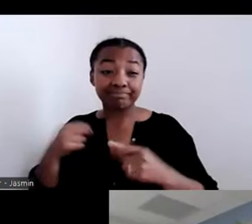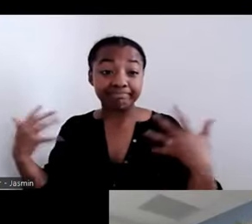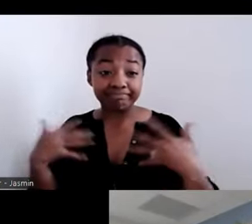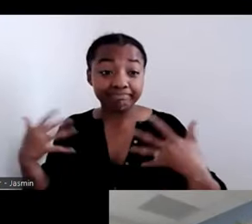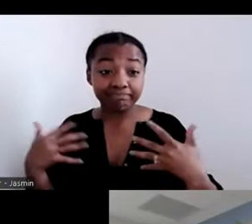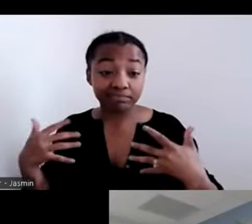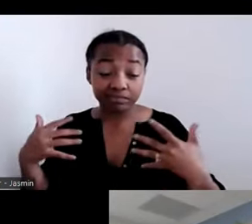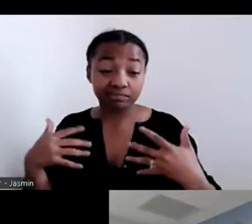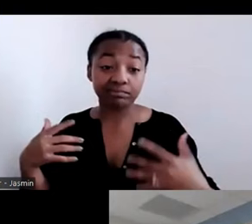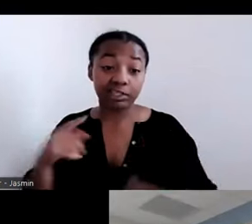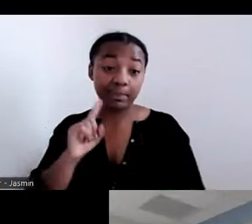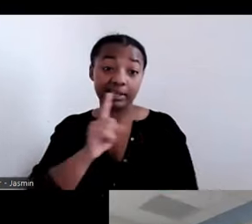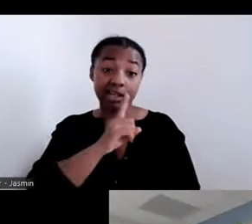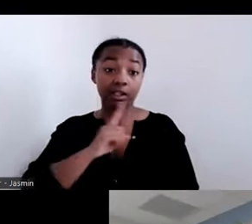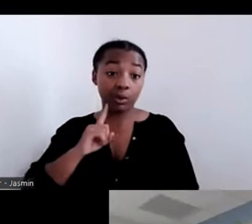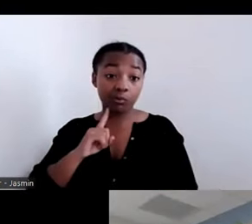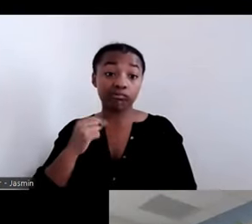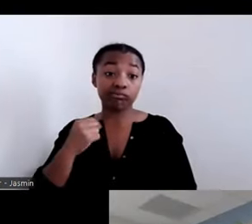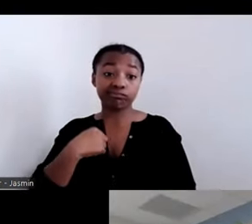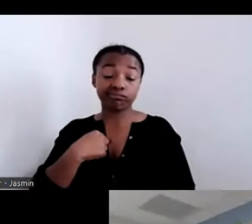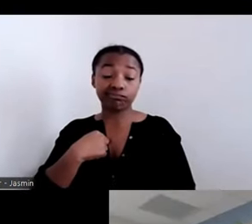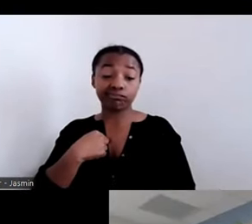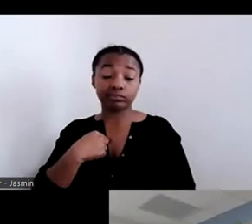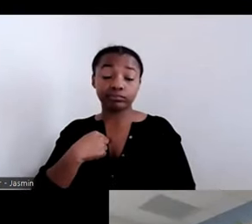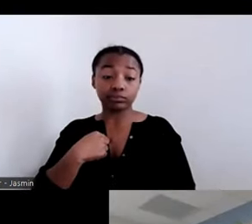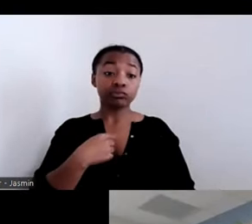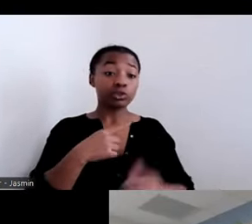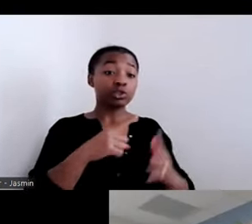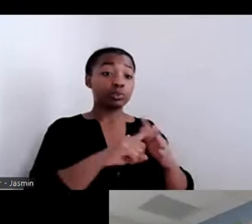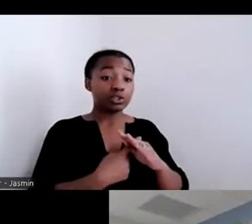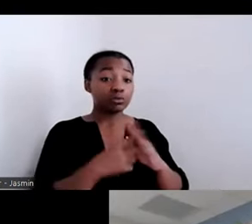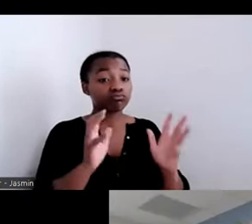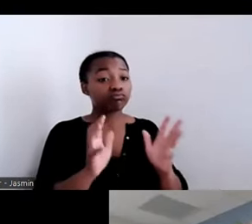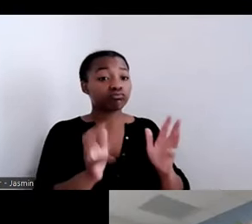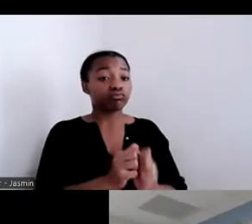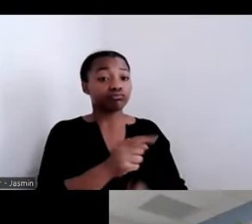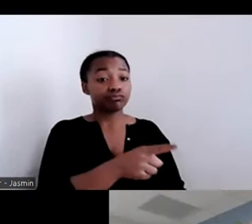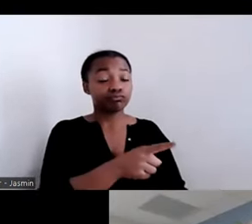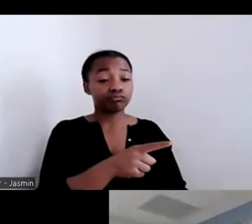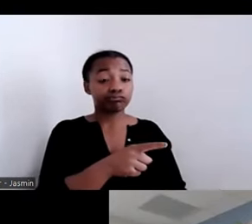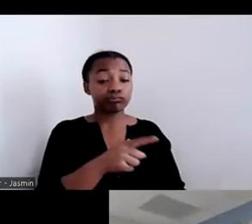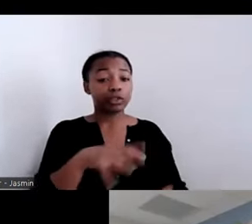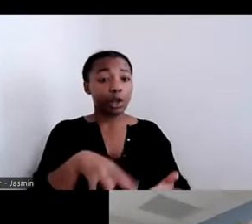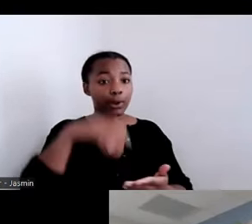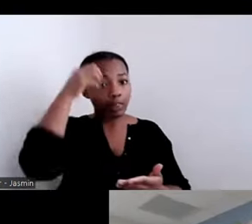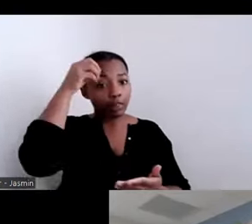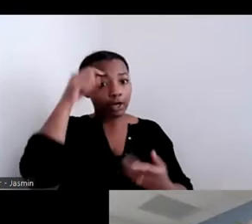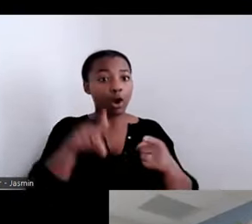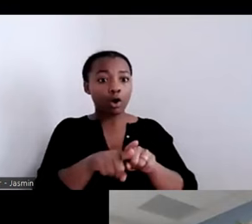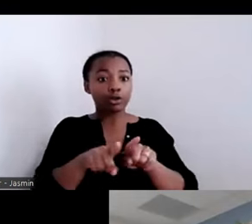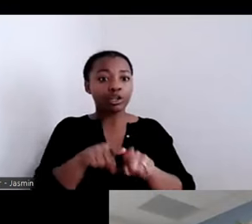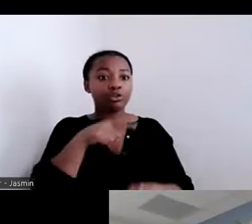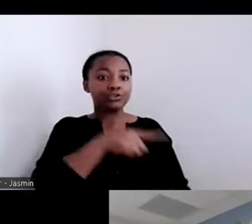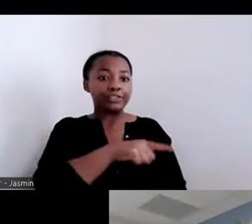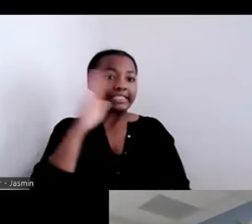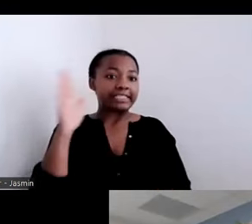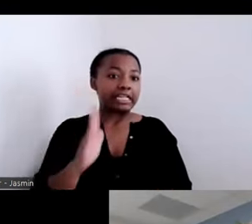we started talking with her, and we found out that she also had never had a pet. So